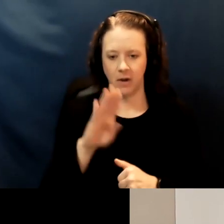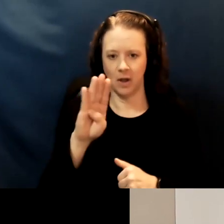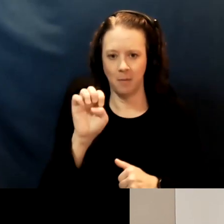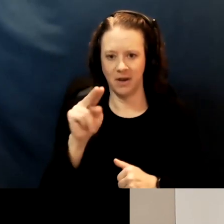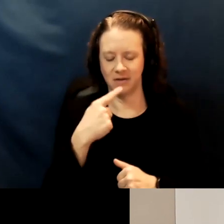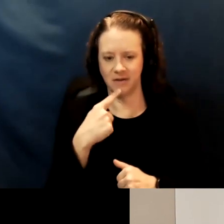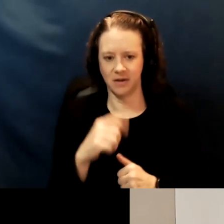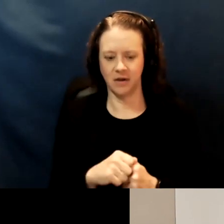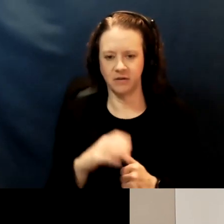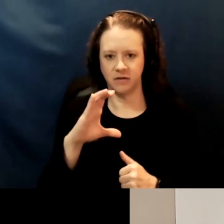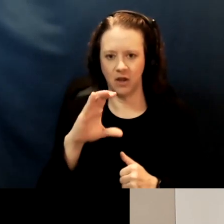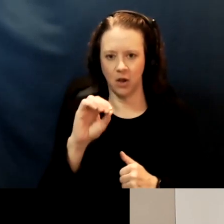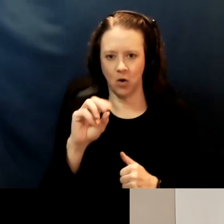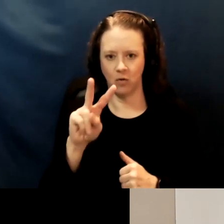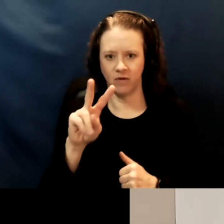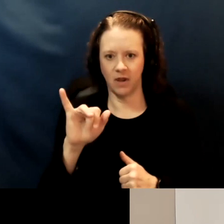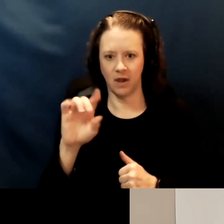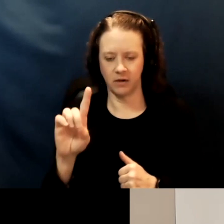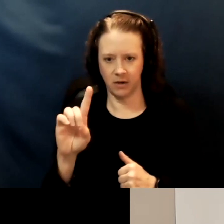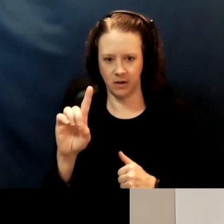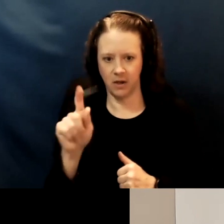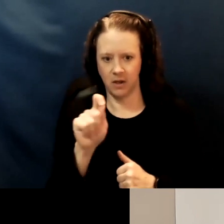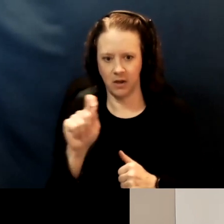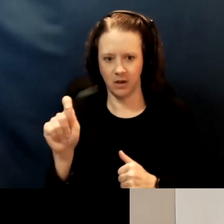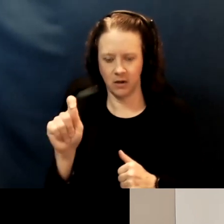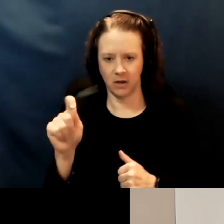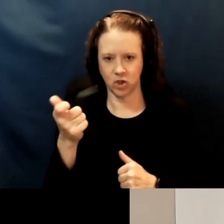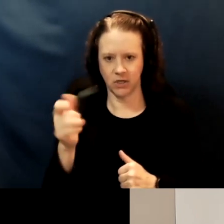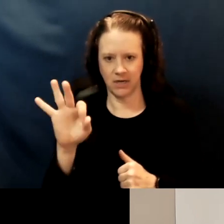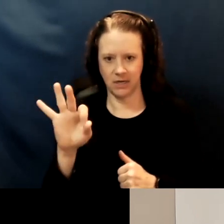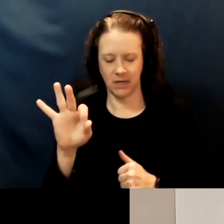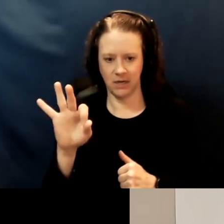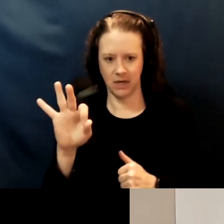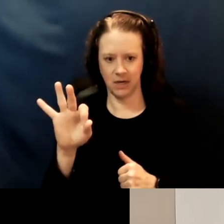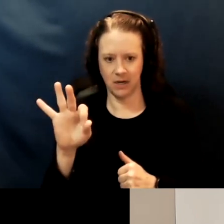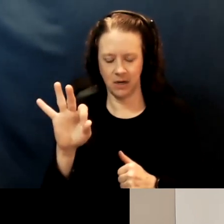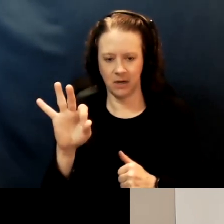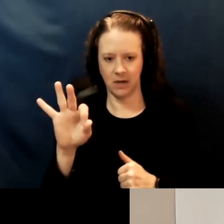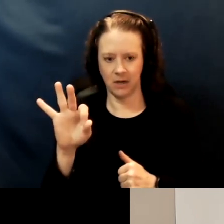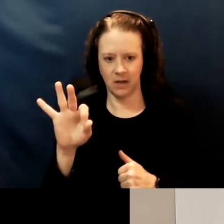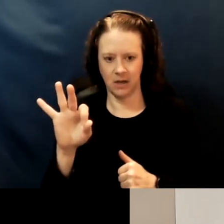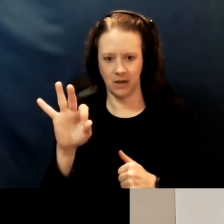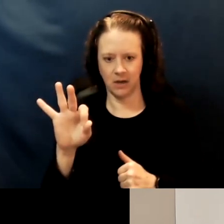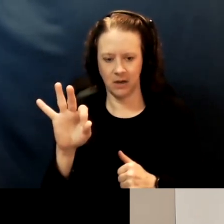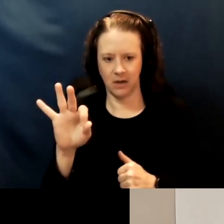It's COVID, so, C-O-V-I-D, dash 19, one nine, so just the numbers,